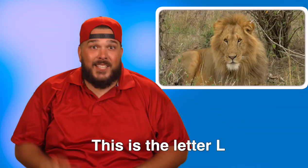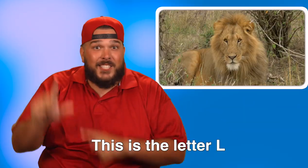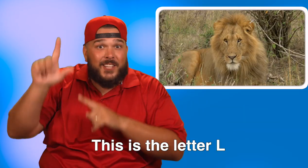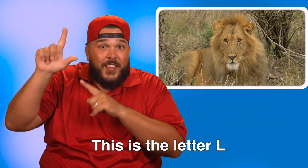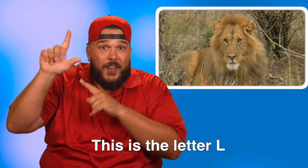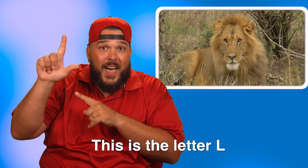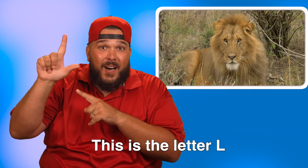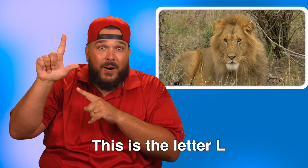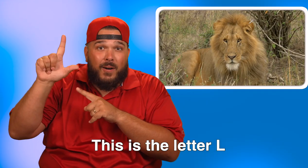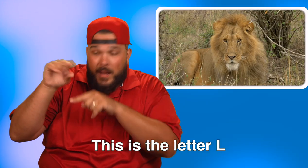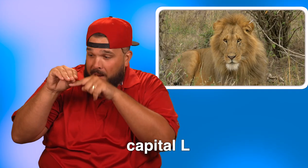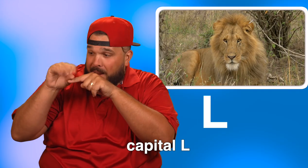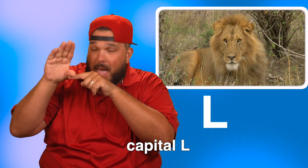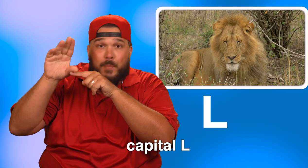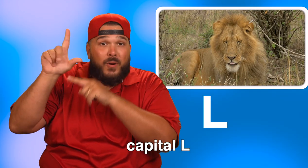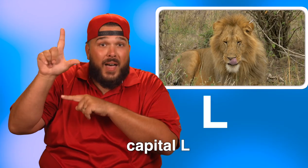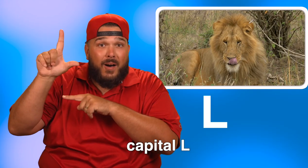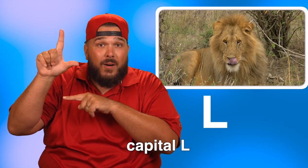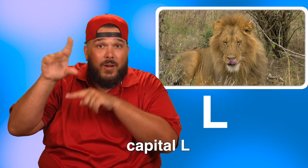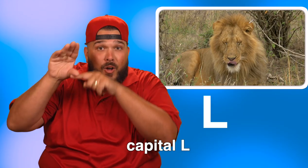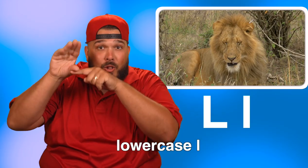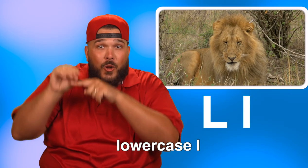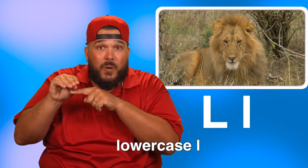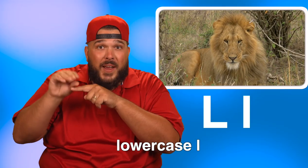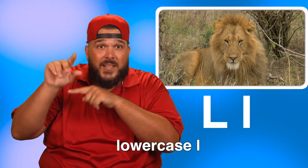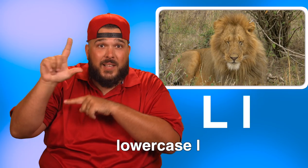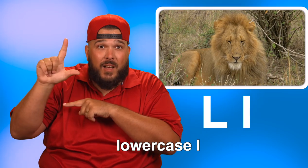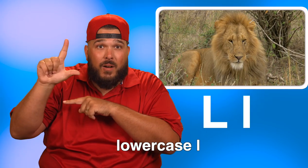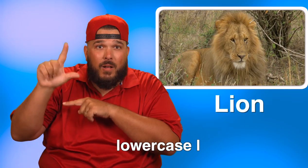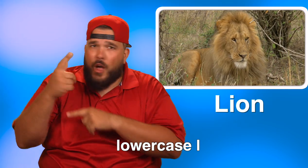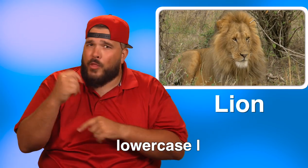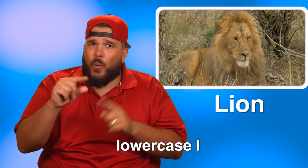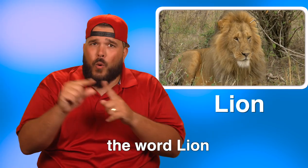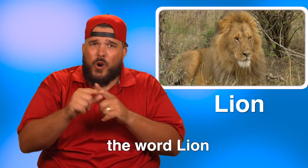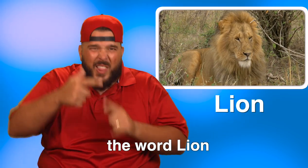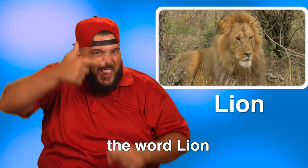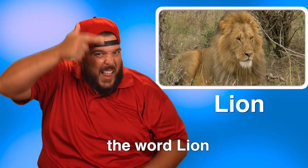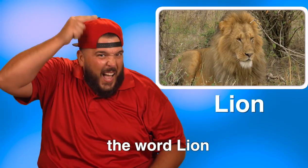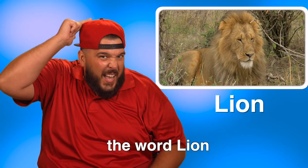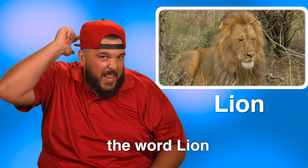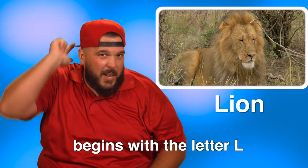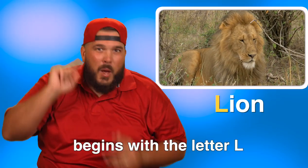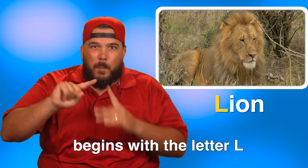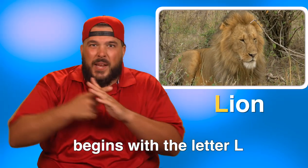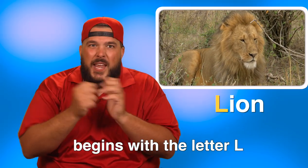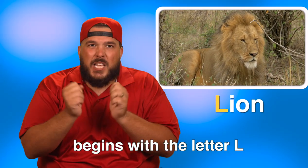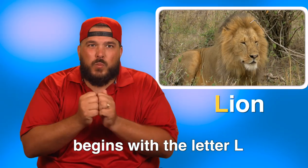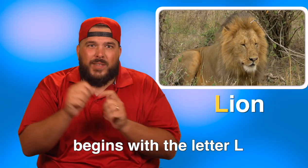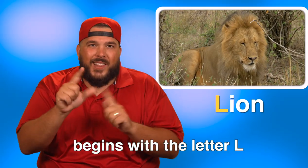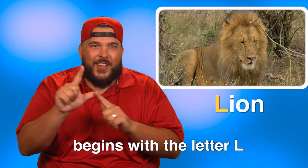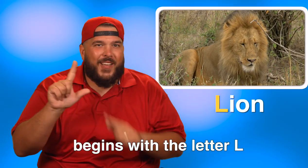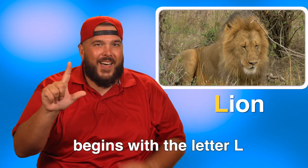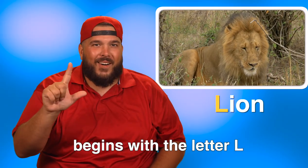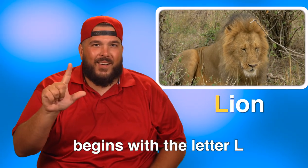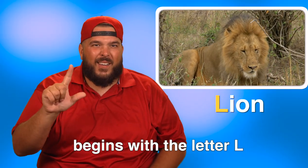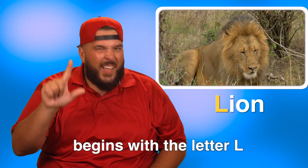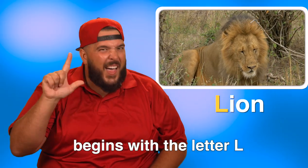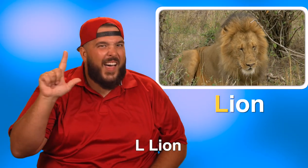This is the letter L. Capital L, lowercase l. The word lion begins with the letter L.